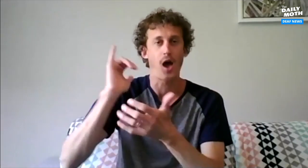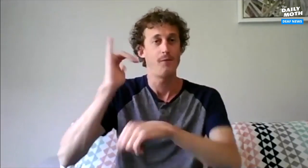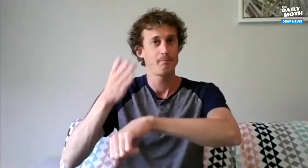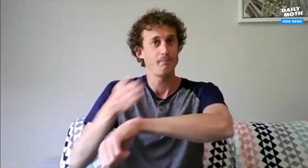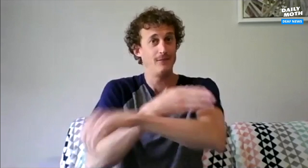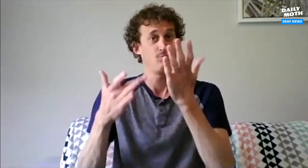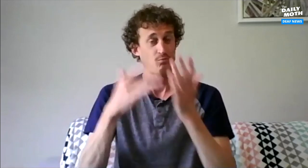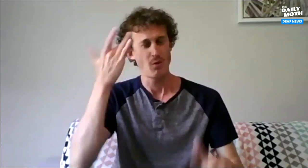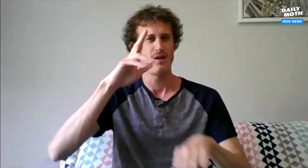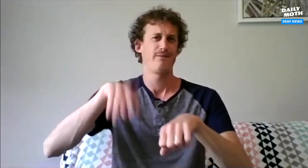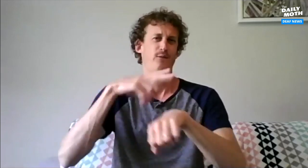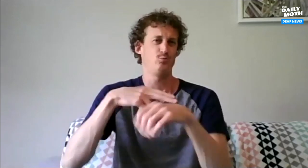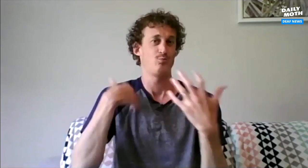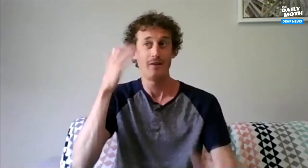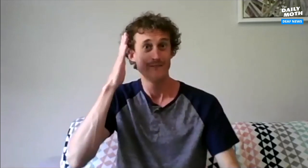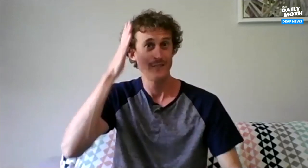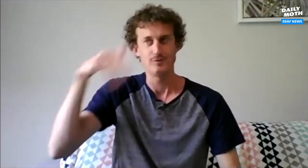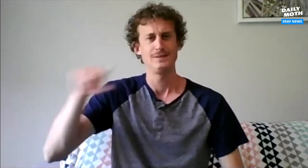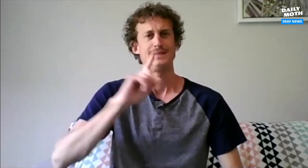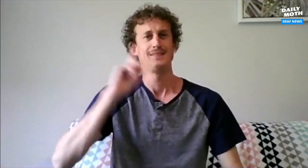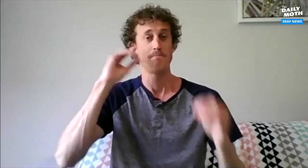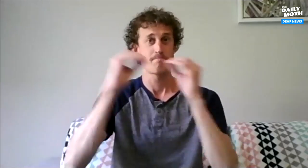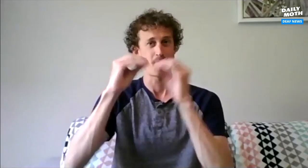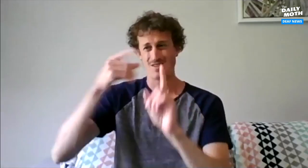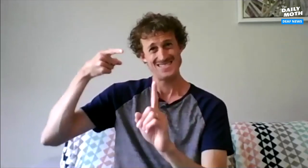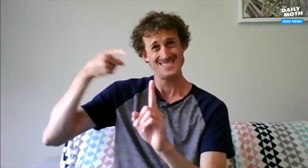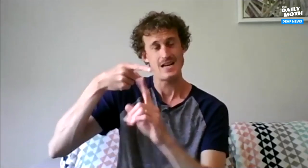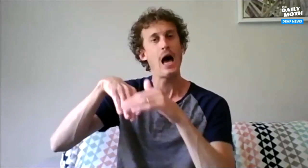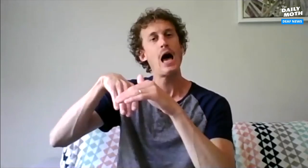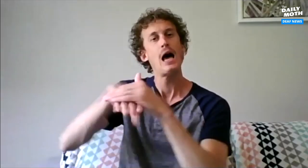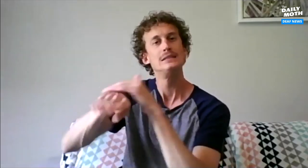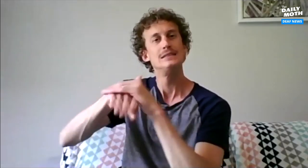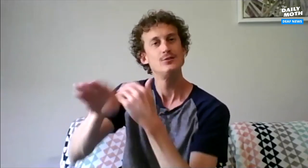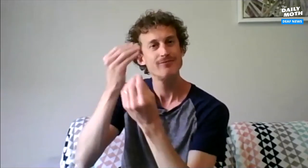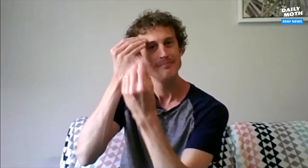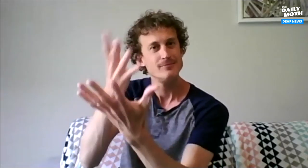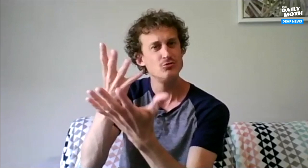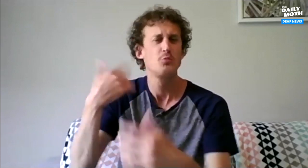This will improve the technology benefiting us because of course eventually deaf people will demand more access to information.